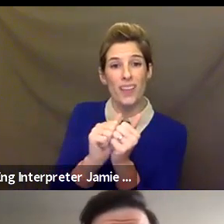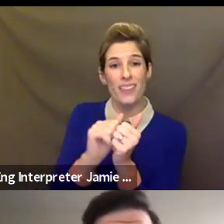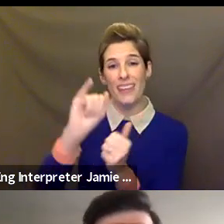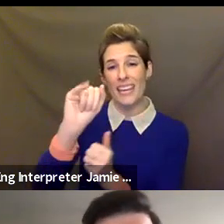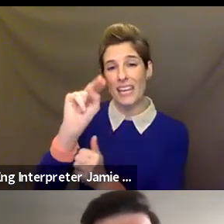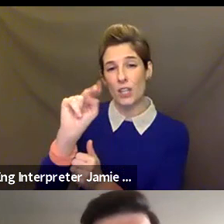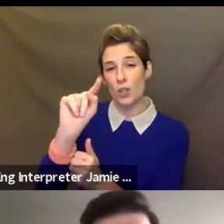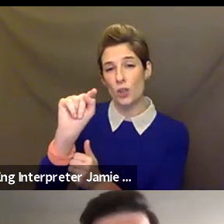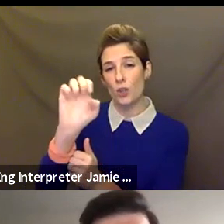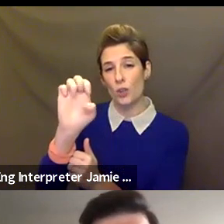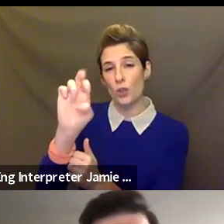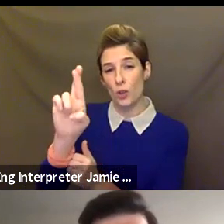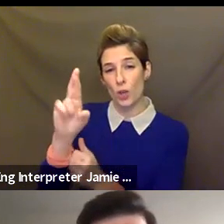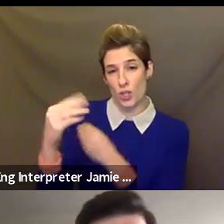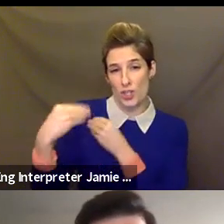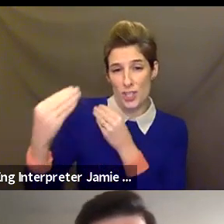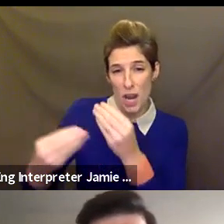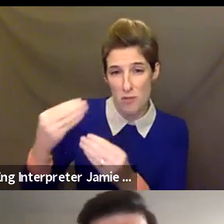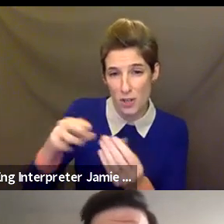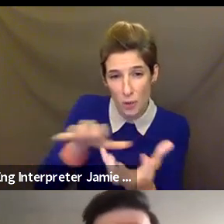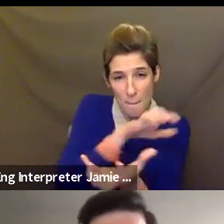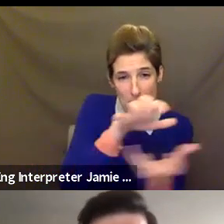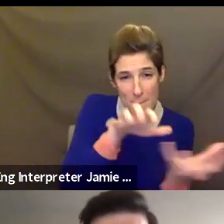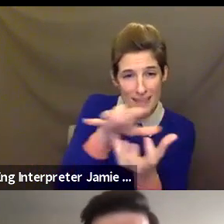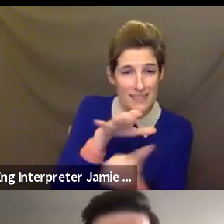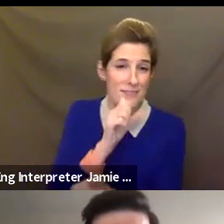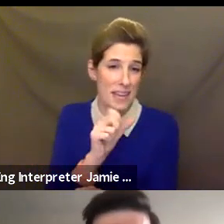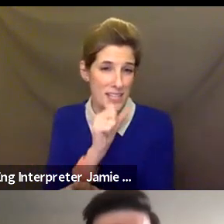And then also in the profile of the work that we do in